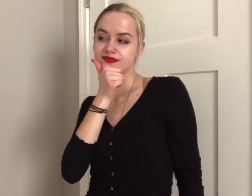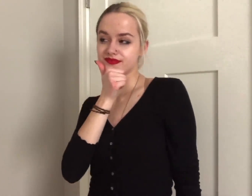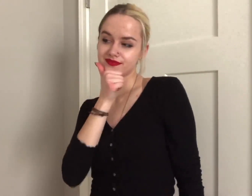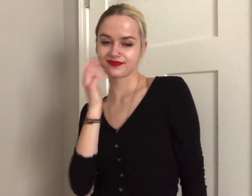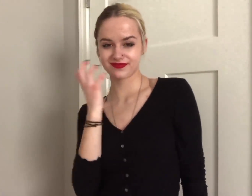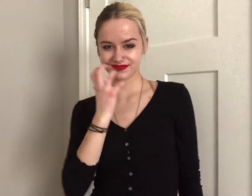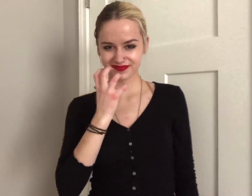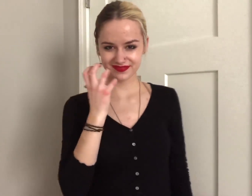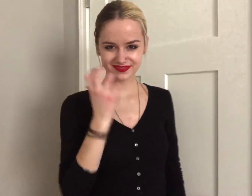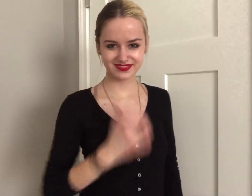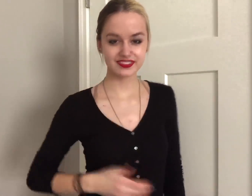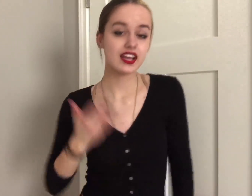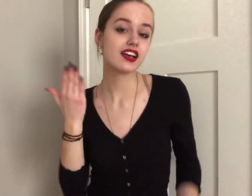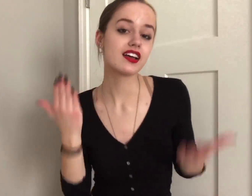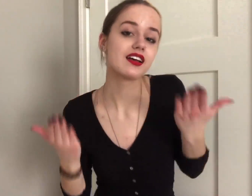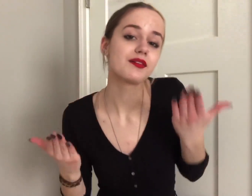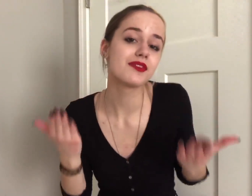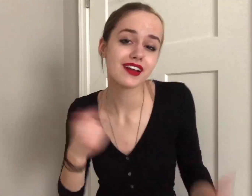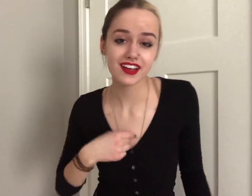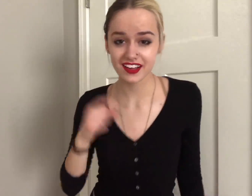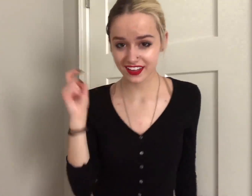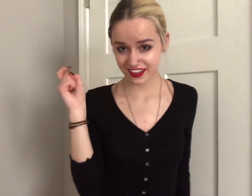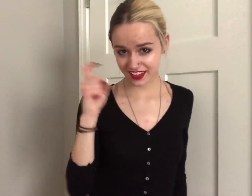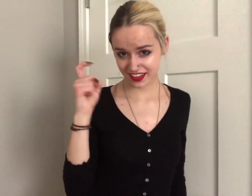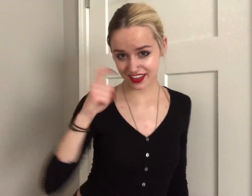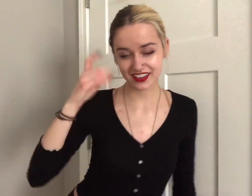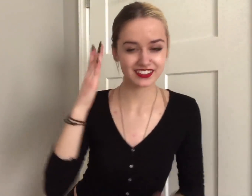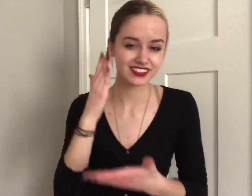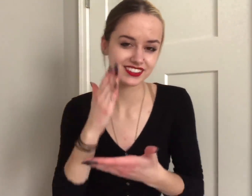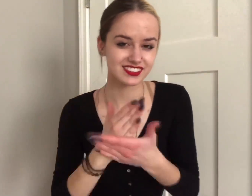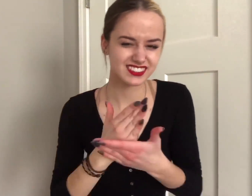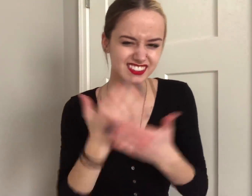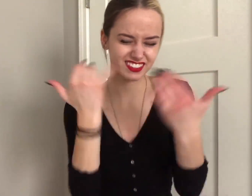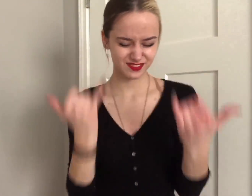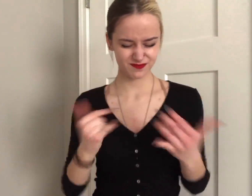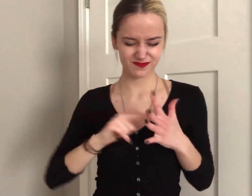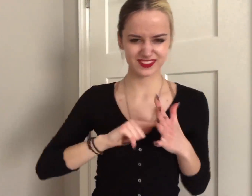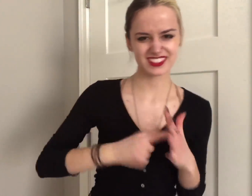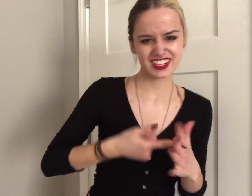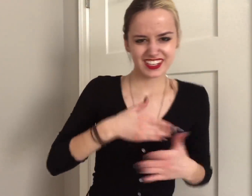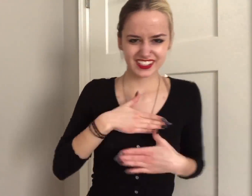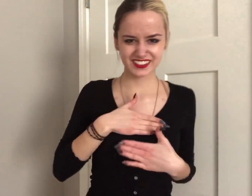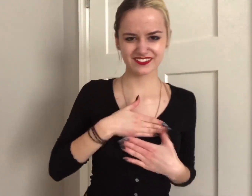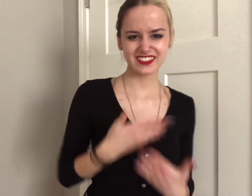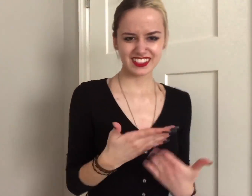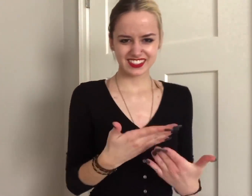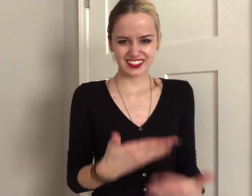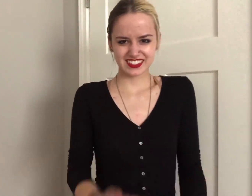and maybe i should stop and start confessing